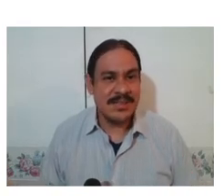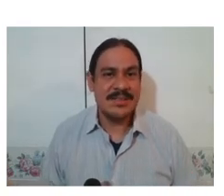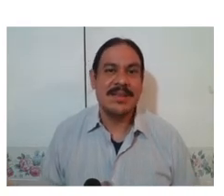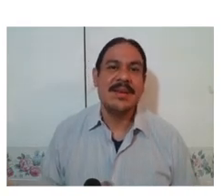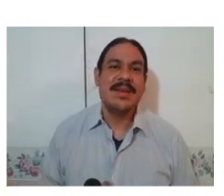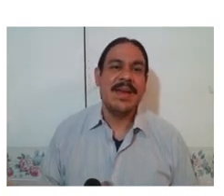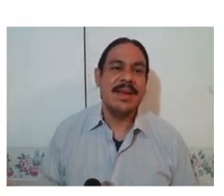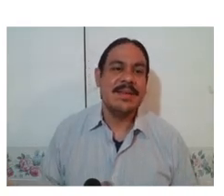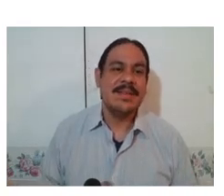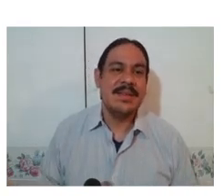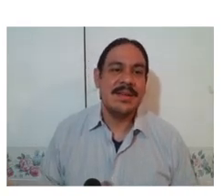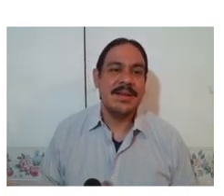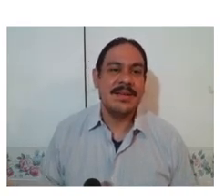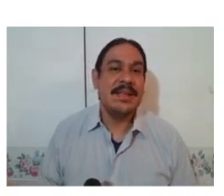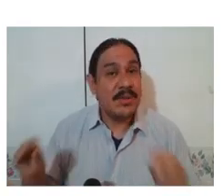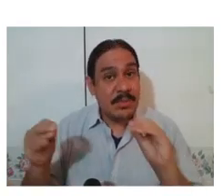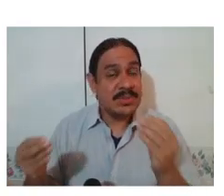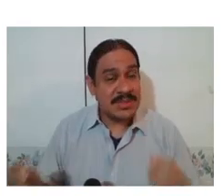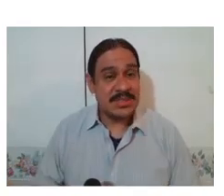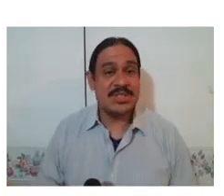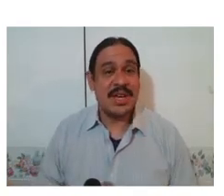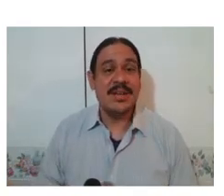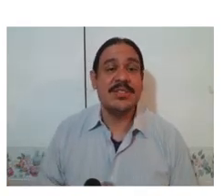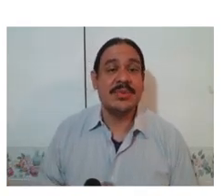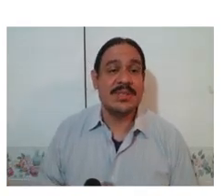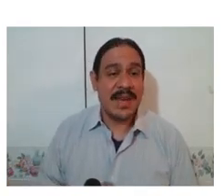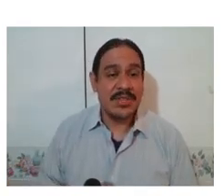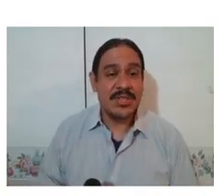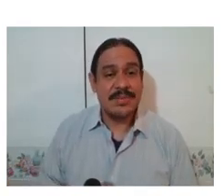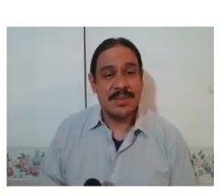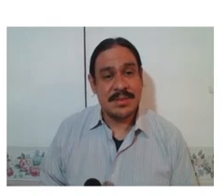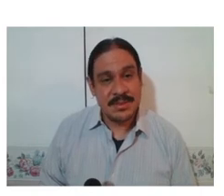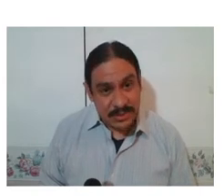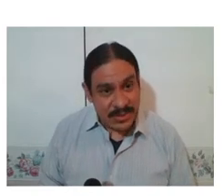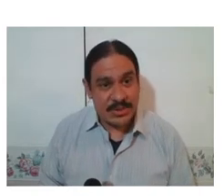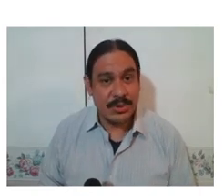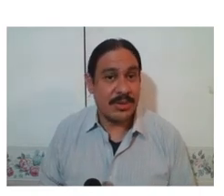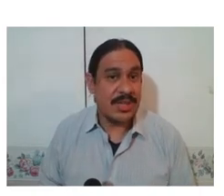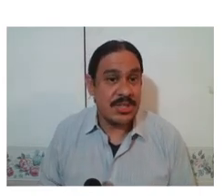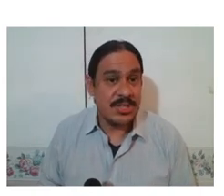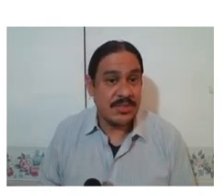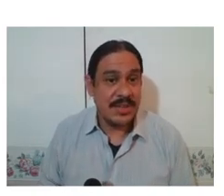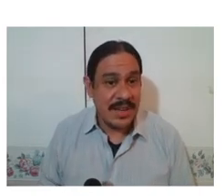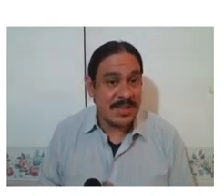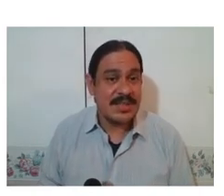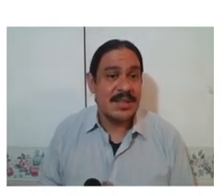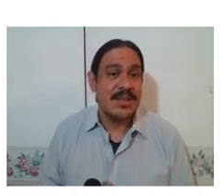pretty much the same way as a spoken language